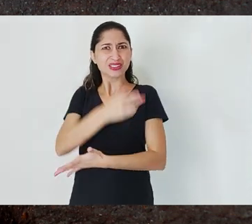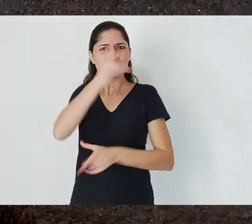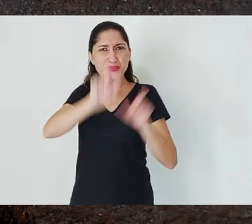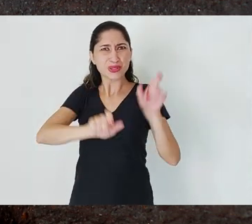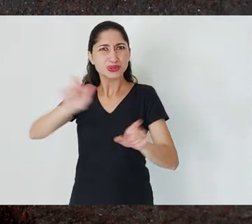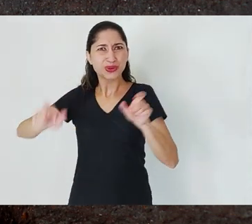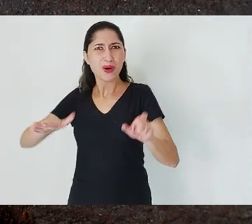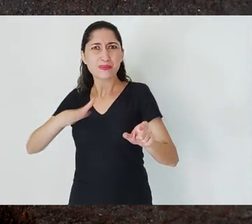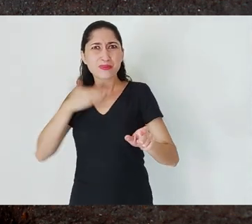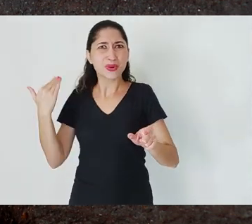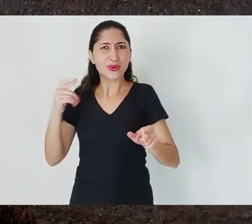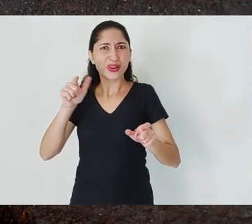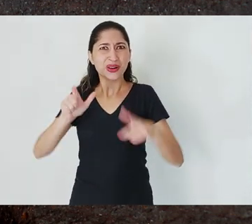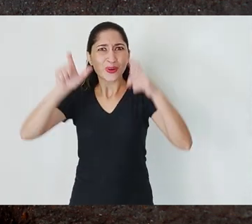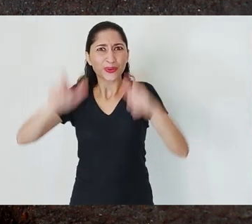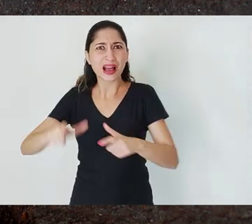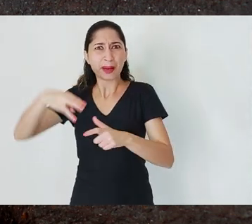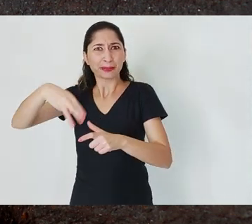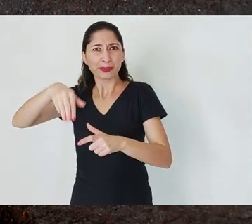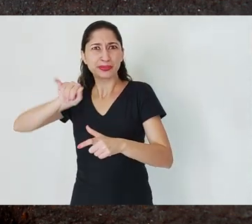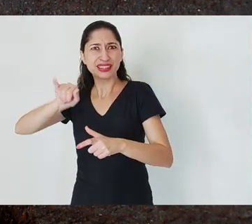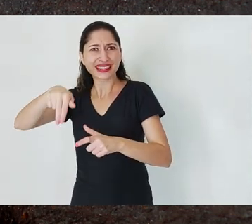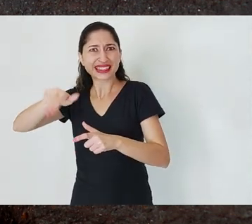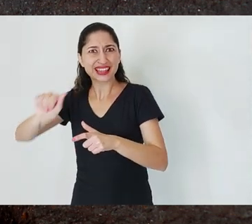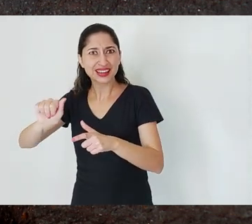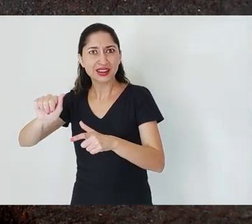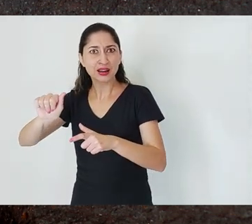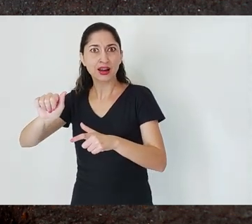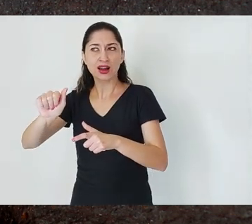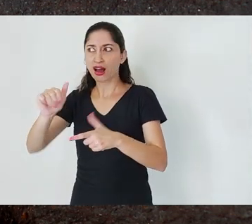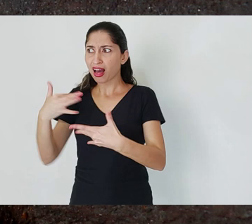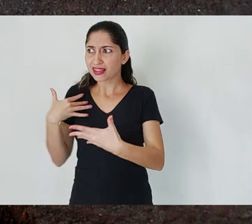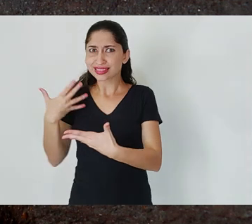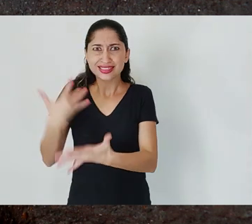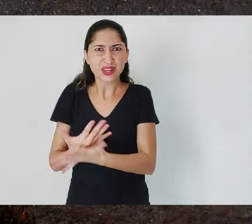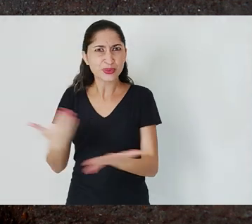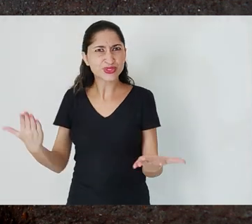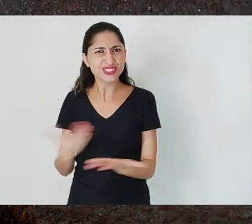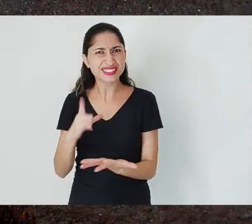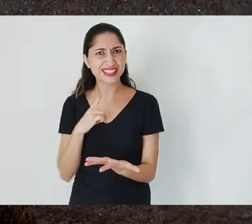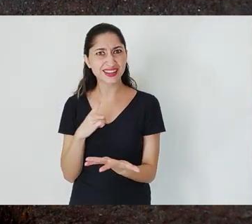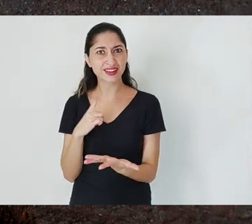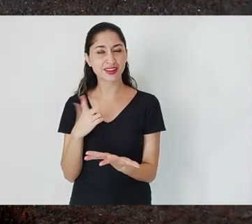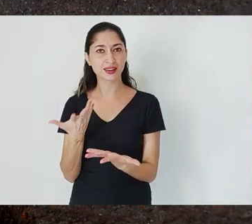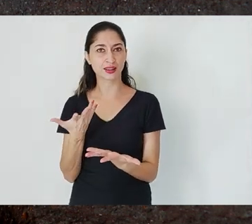the mining activity is not yet concerned…